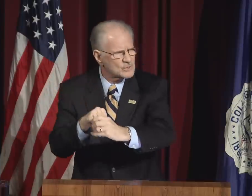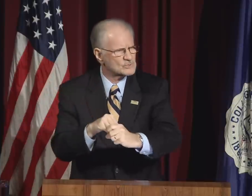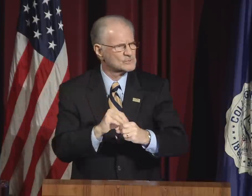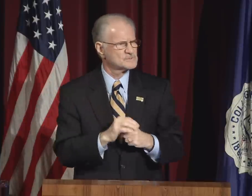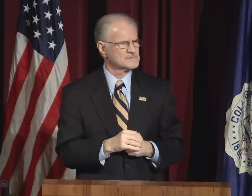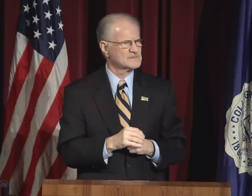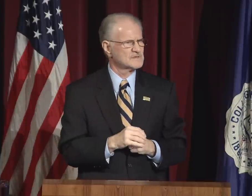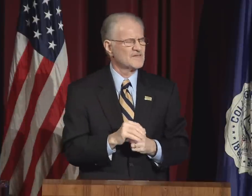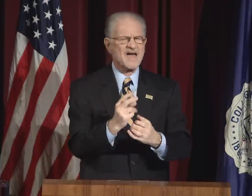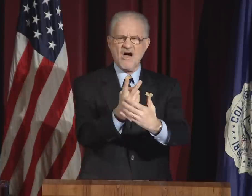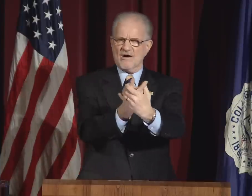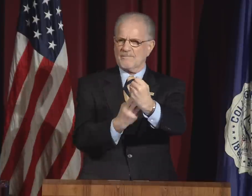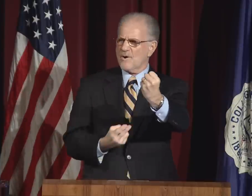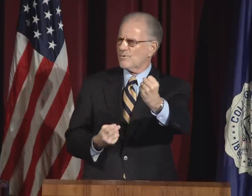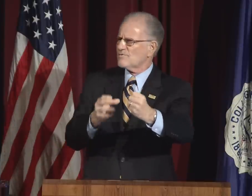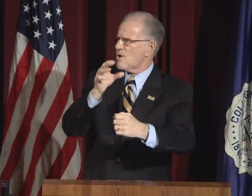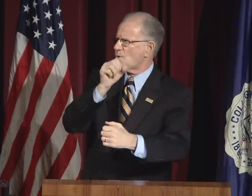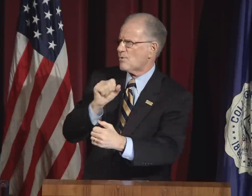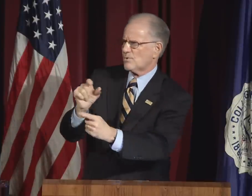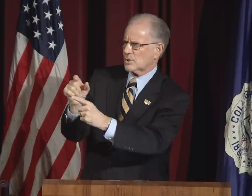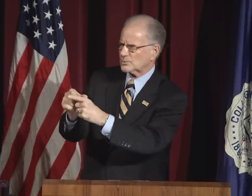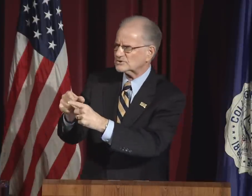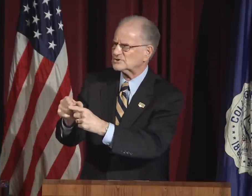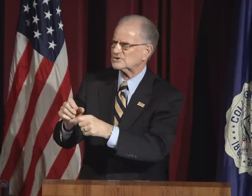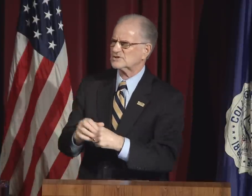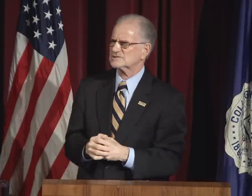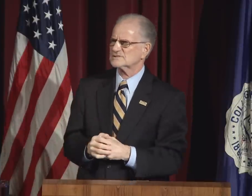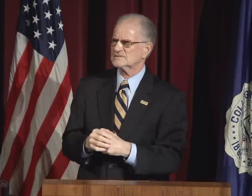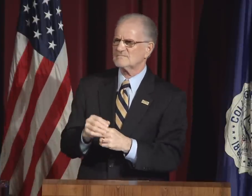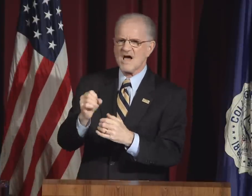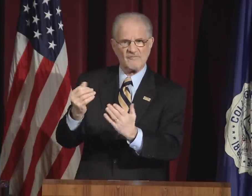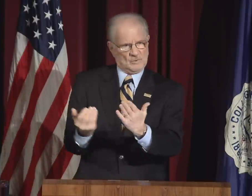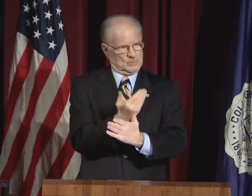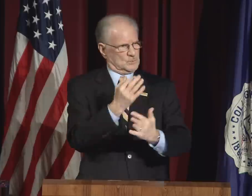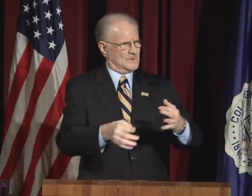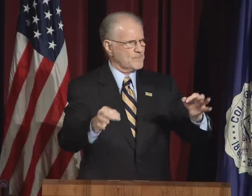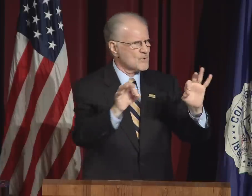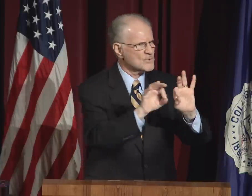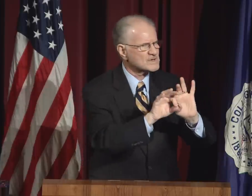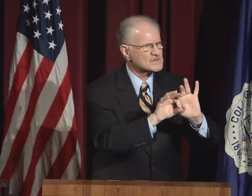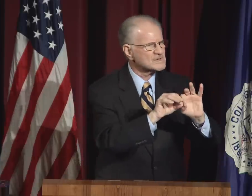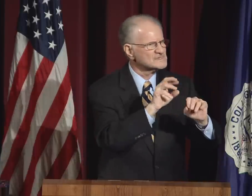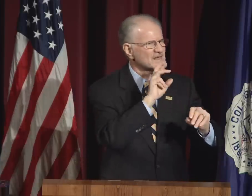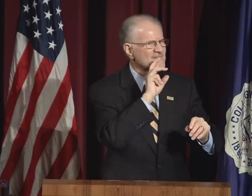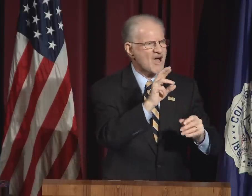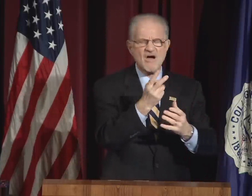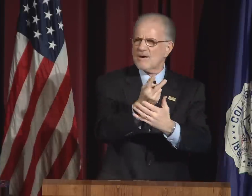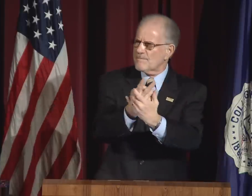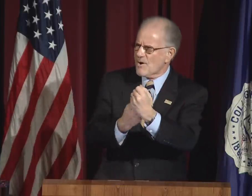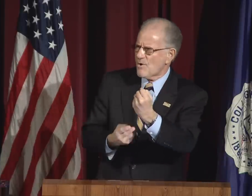"Diversity" and "inclusion." They are both old words in English,